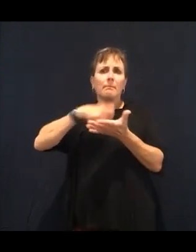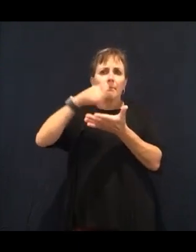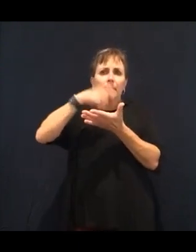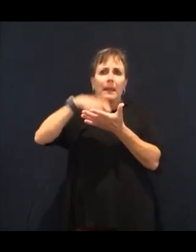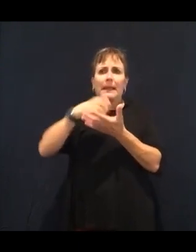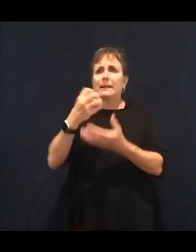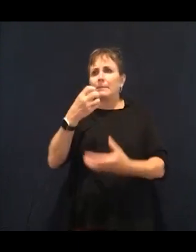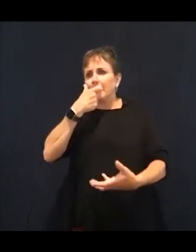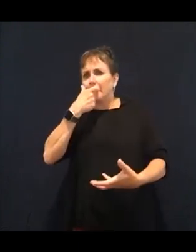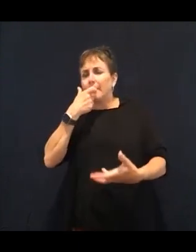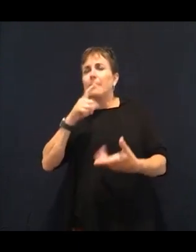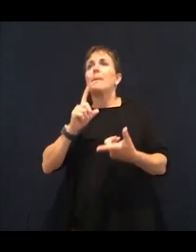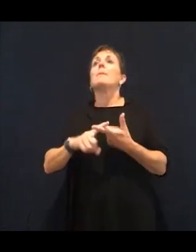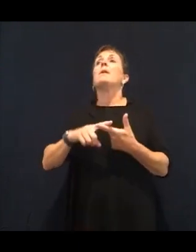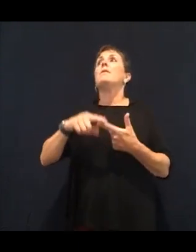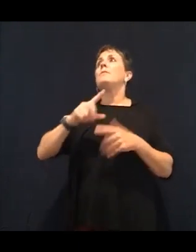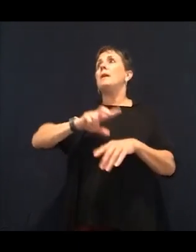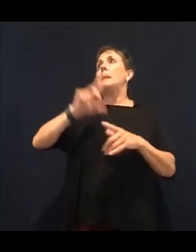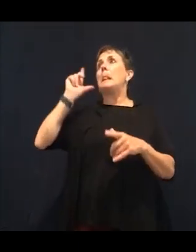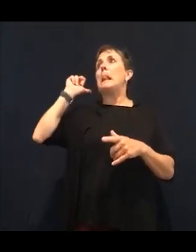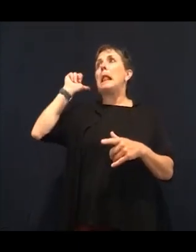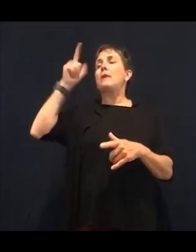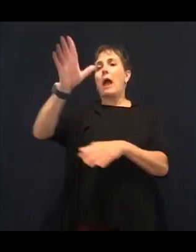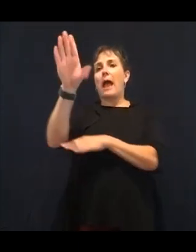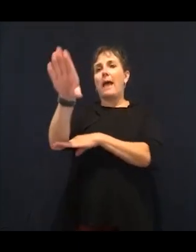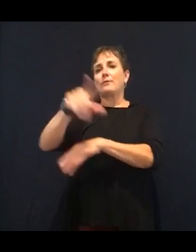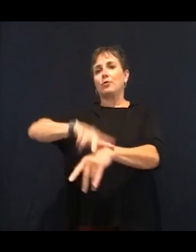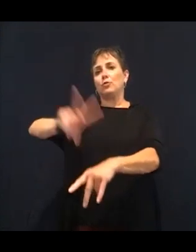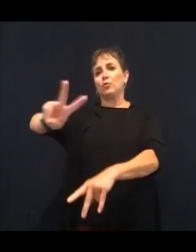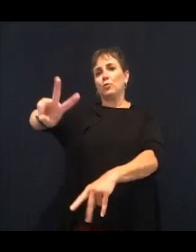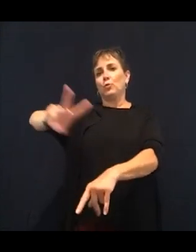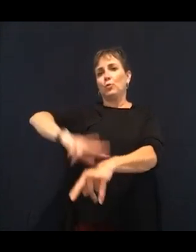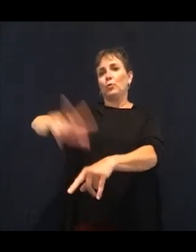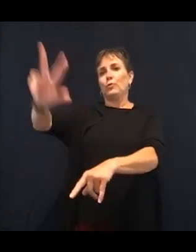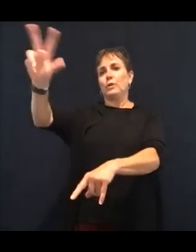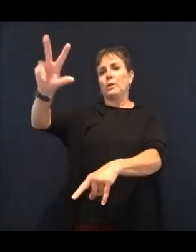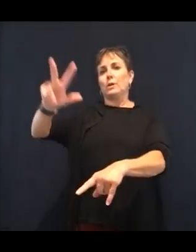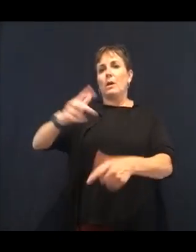to be looking for carbohydrates. You're going to be looking to snack. You're going to want